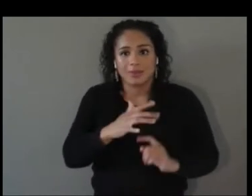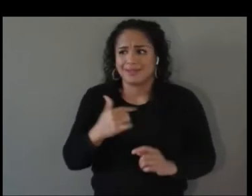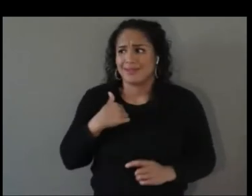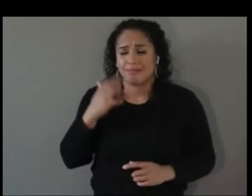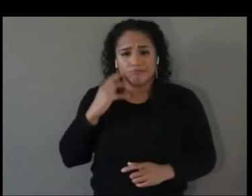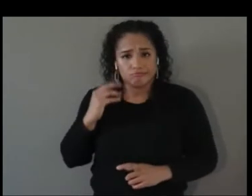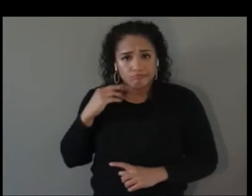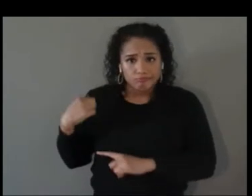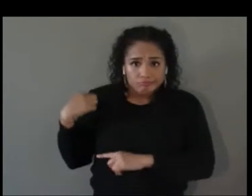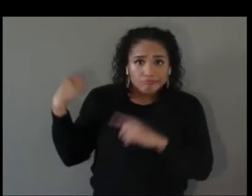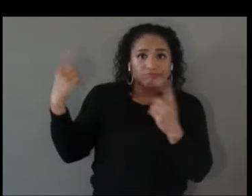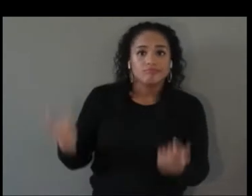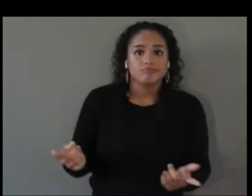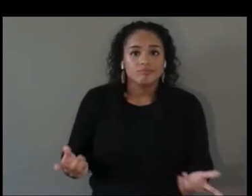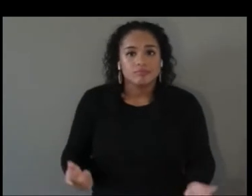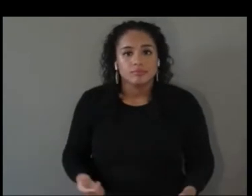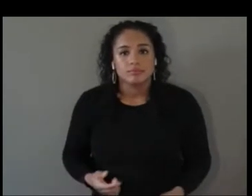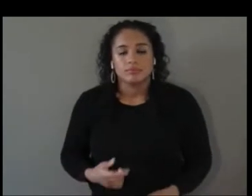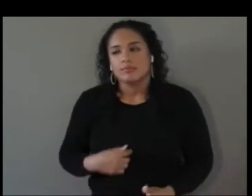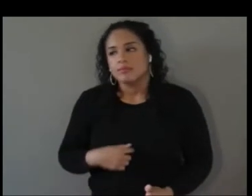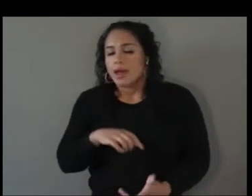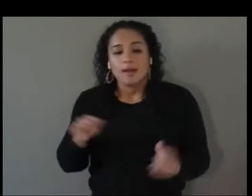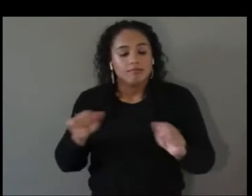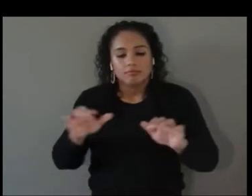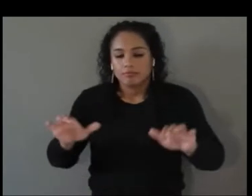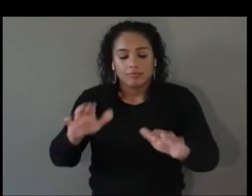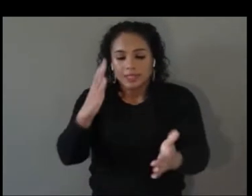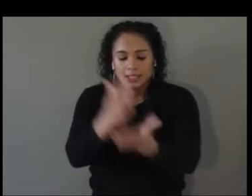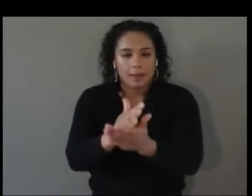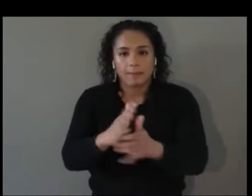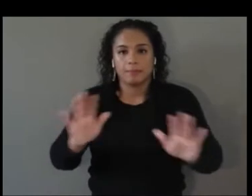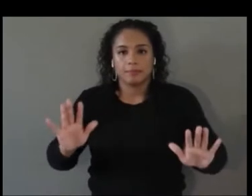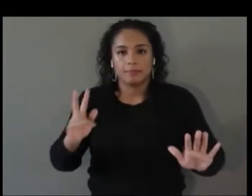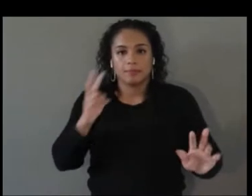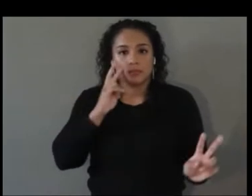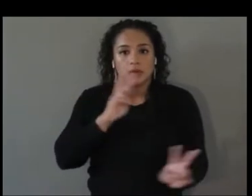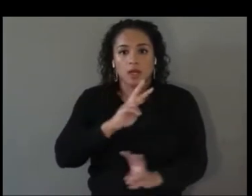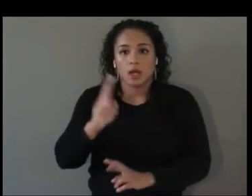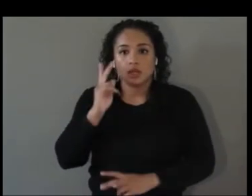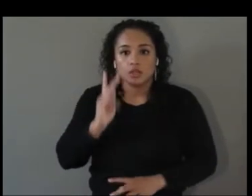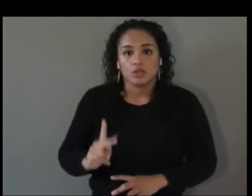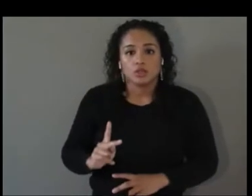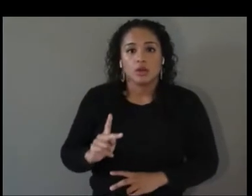I stopped in my tracks and looked and saw Ahmed Arbery, Brionna Taylor, George Floyd and other individuals and